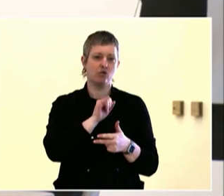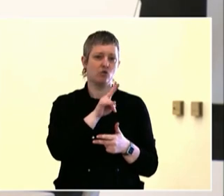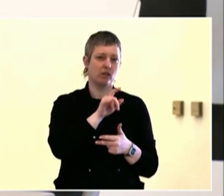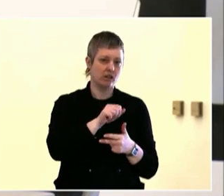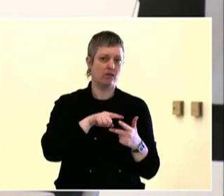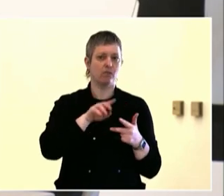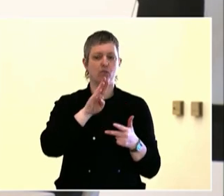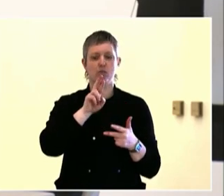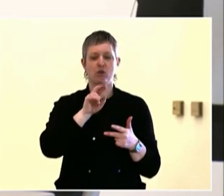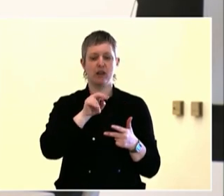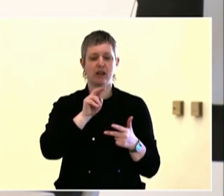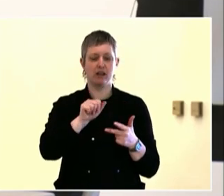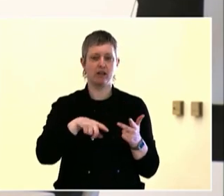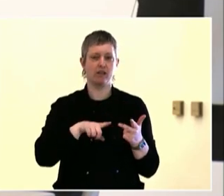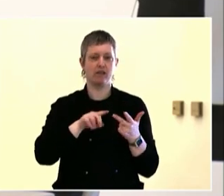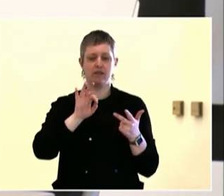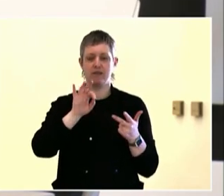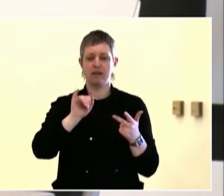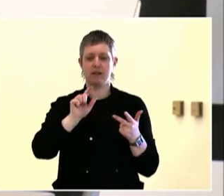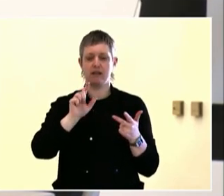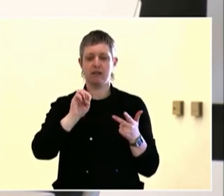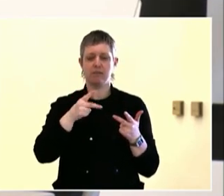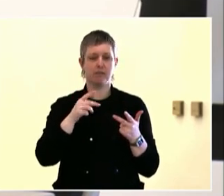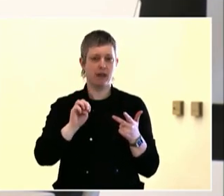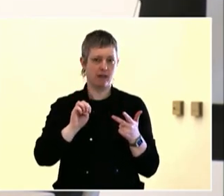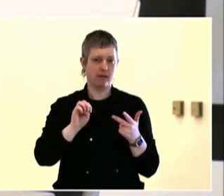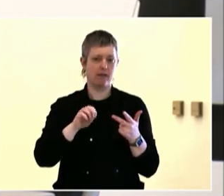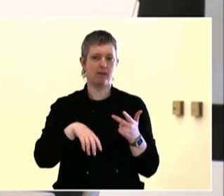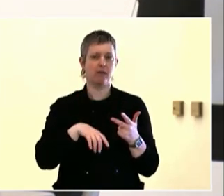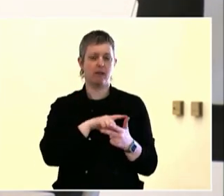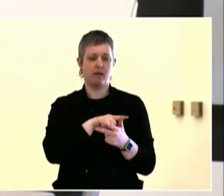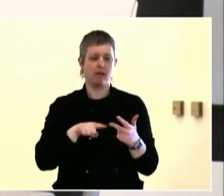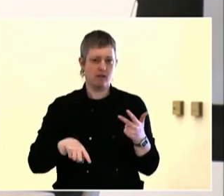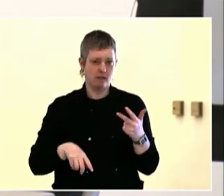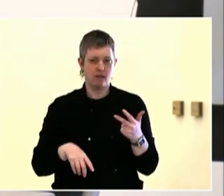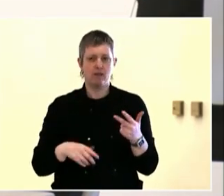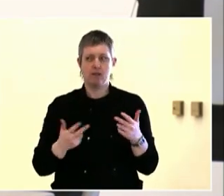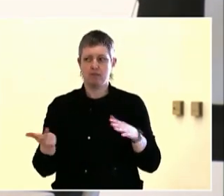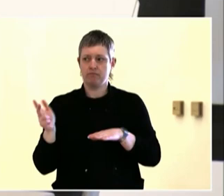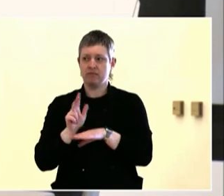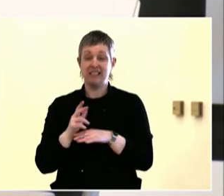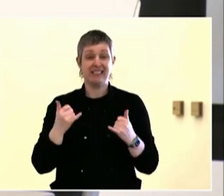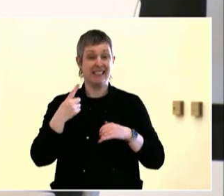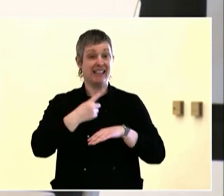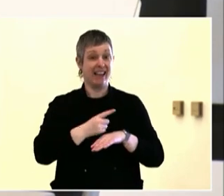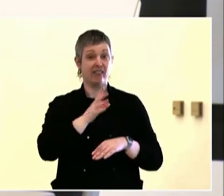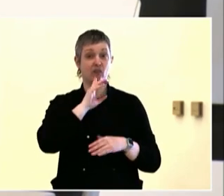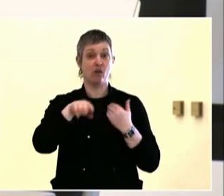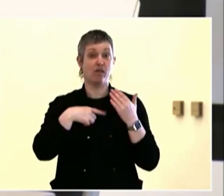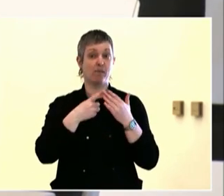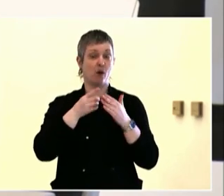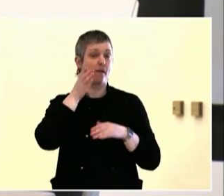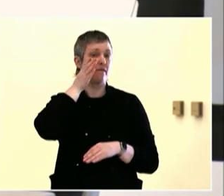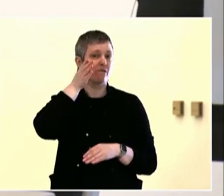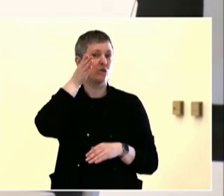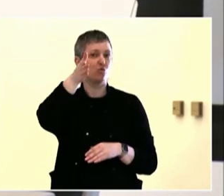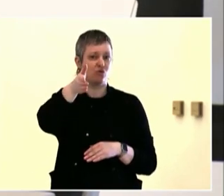For me, the takeaway that yesterday, Felipe was mentioning that active listening is a show